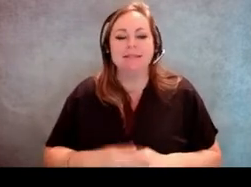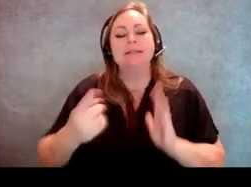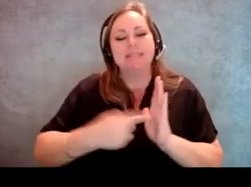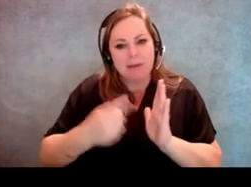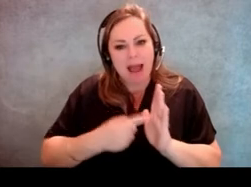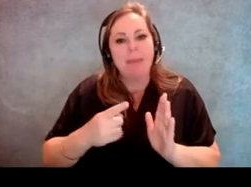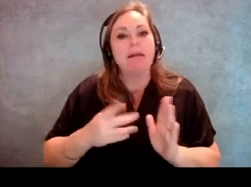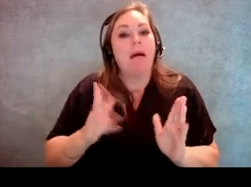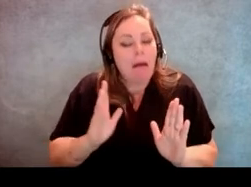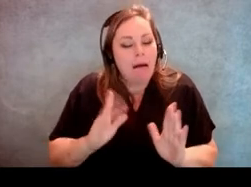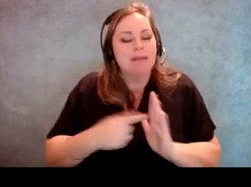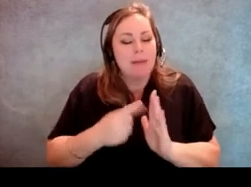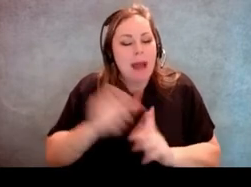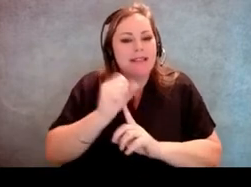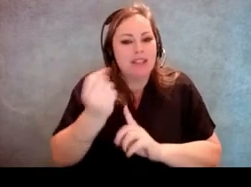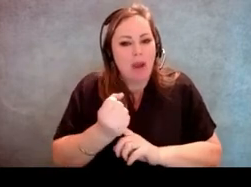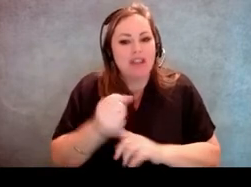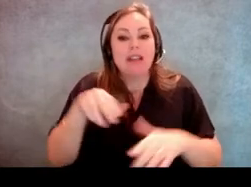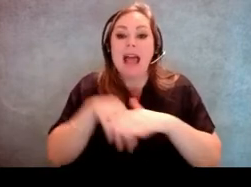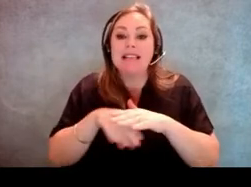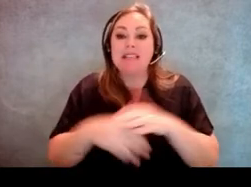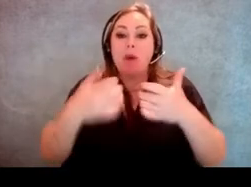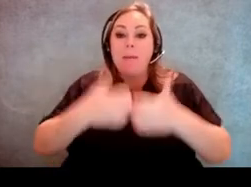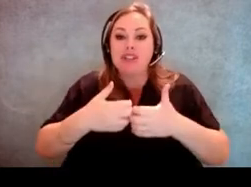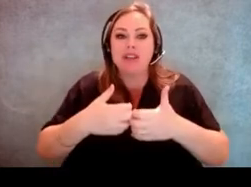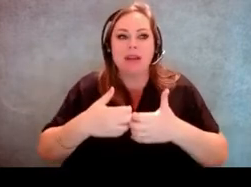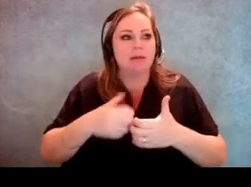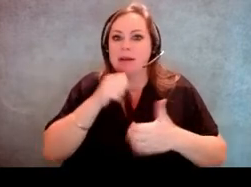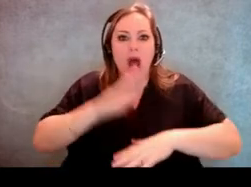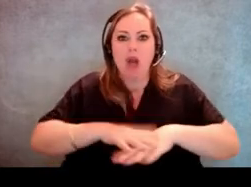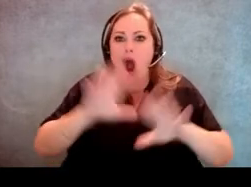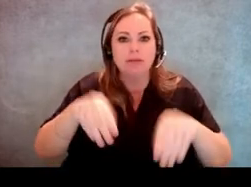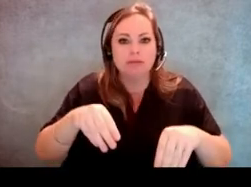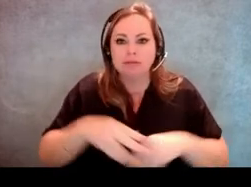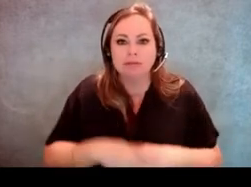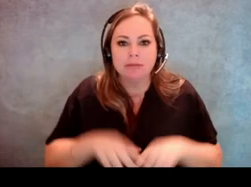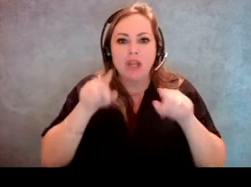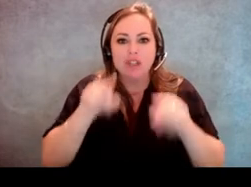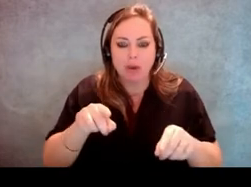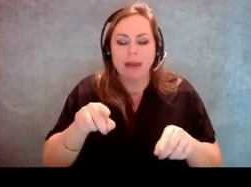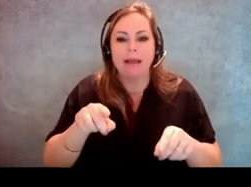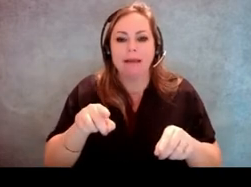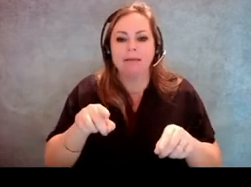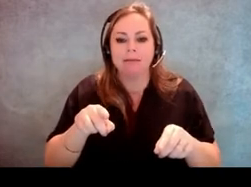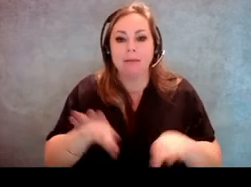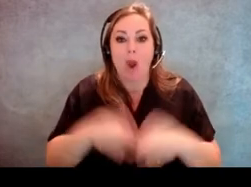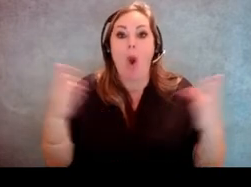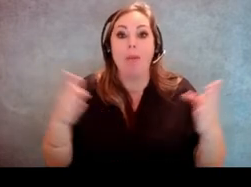there has been occasion that the accessible voting machines are not turned on during open polling times